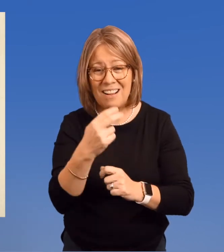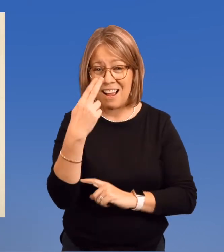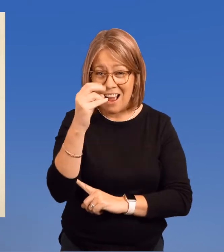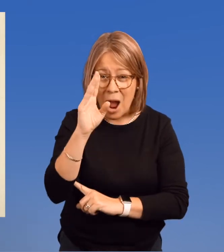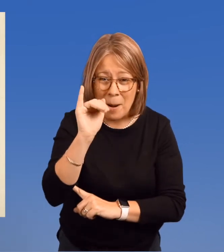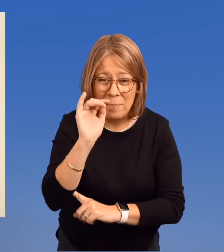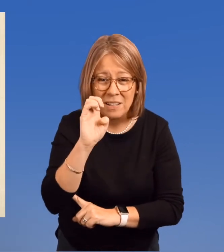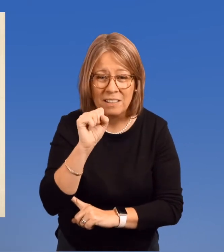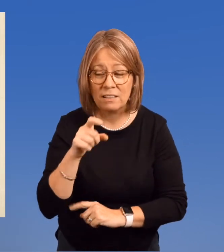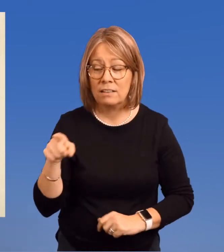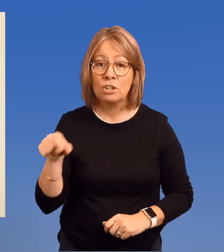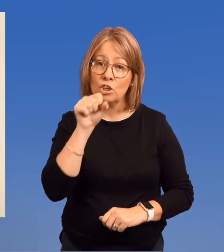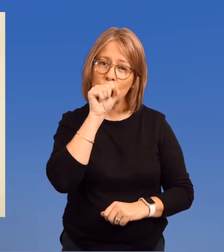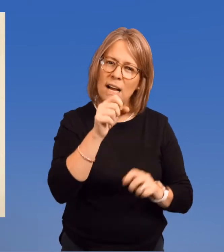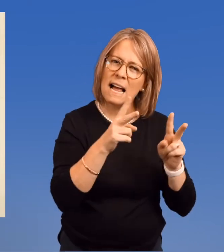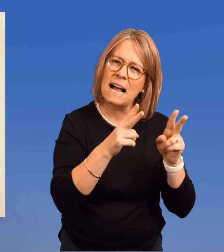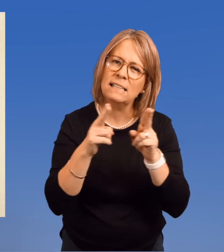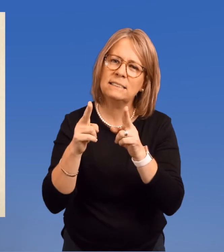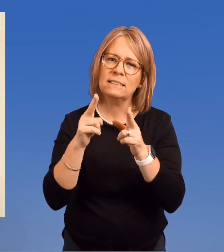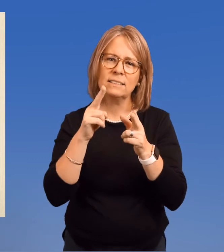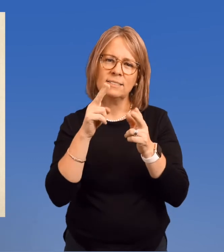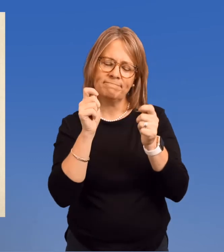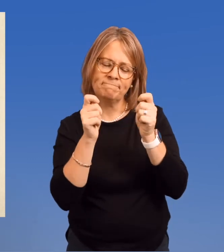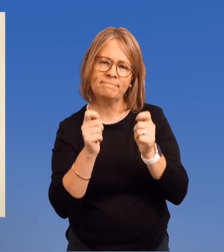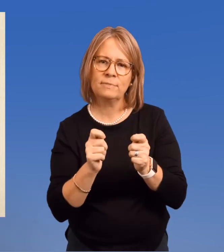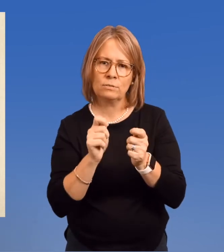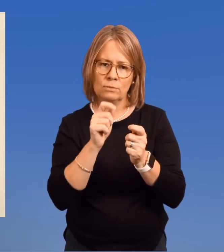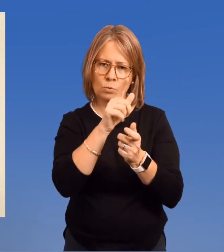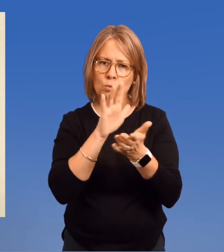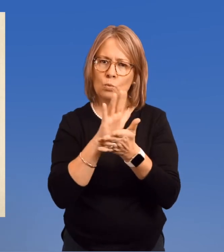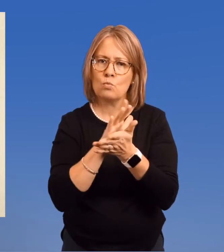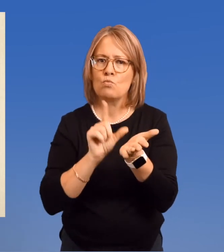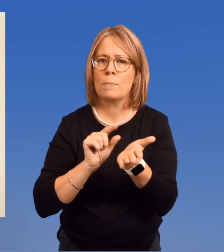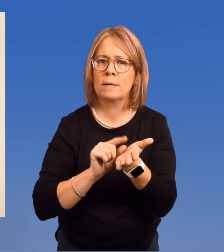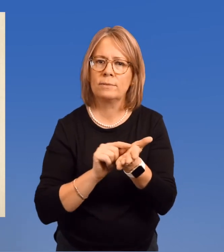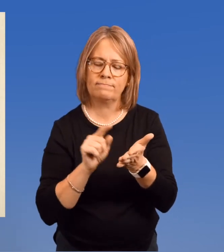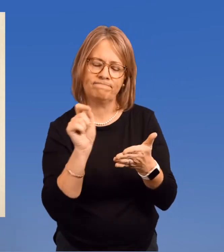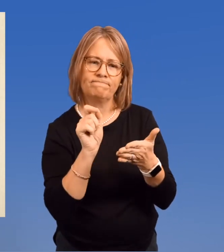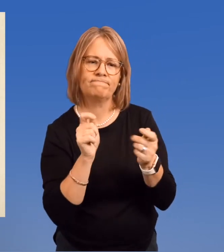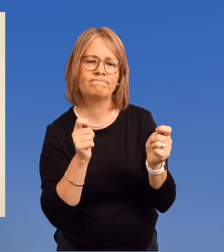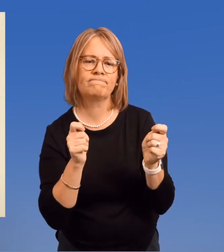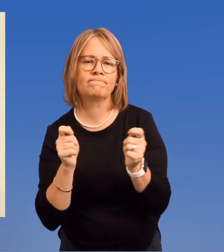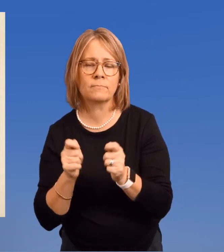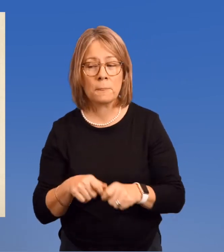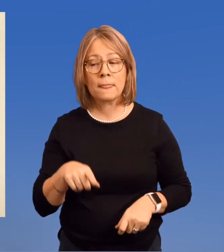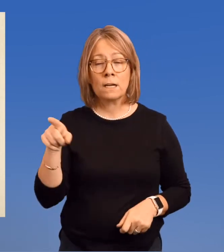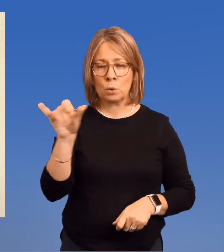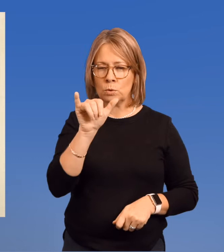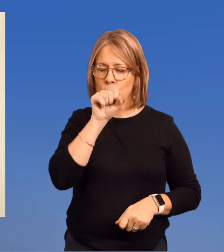In high school, Ruth had many interests and hobbies, editing the school newspaper,